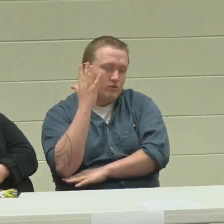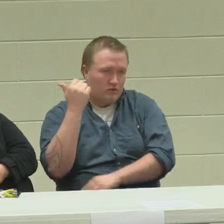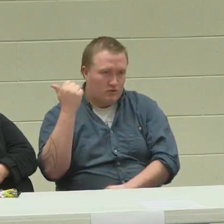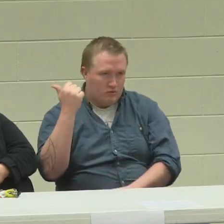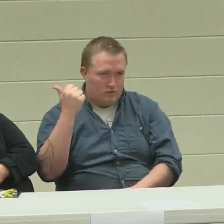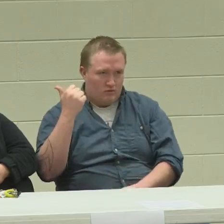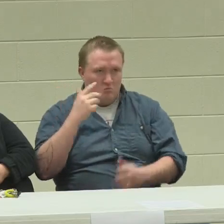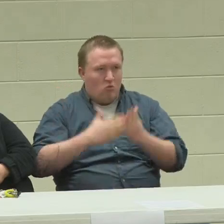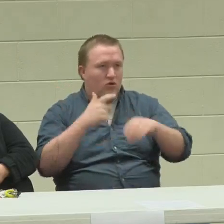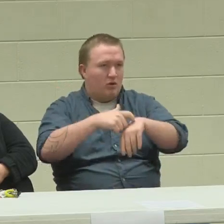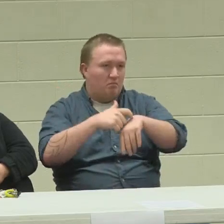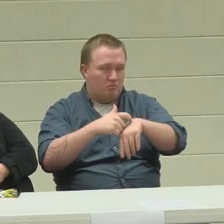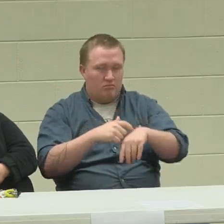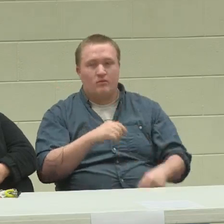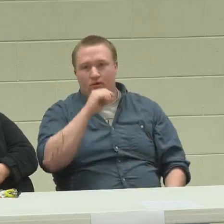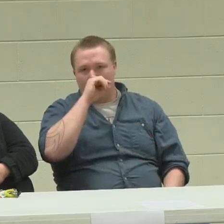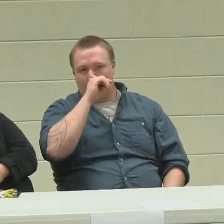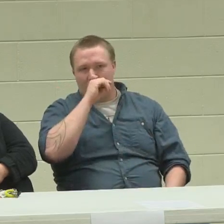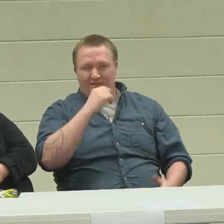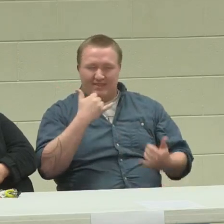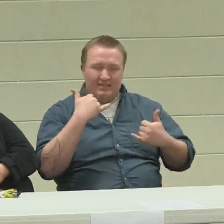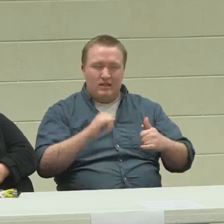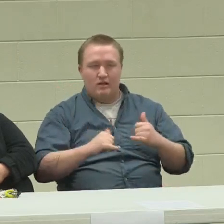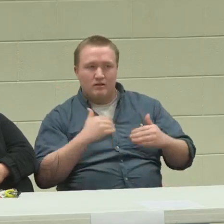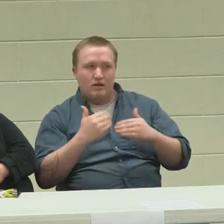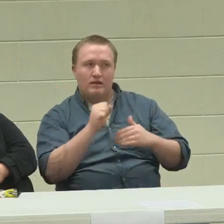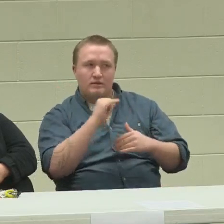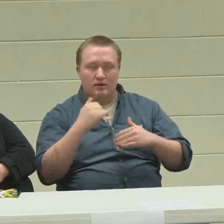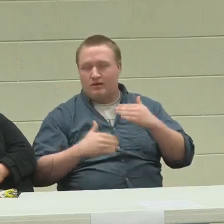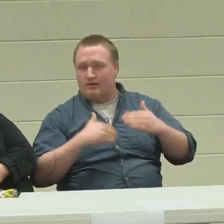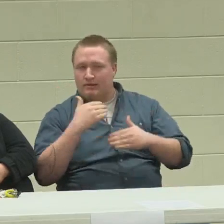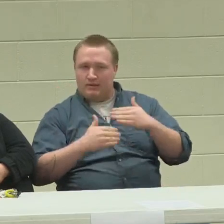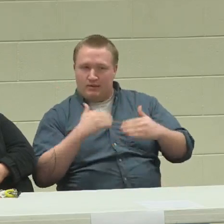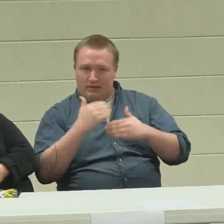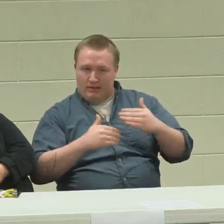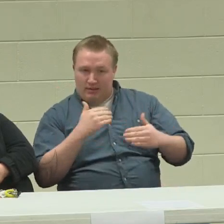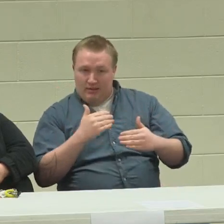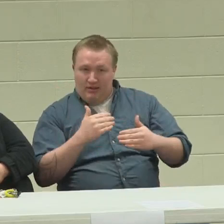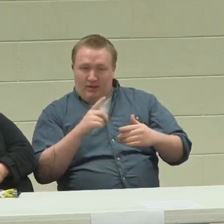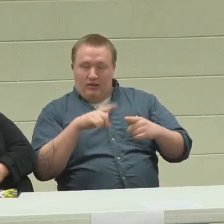at the DoubleTree part-time, and I still had SSI.